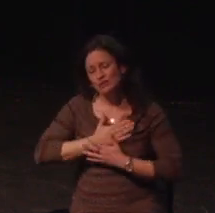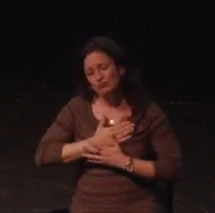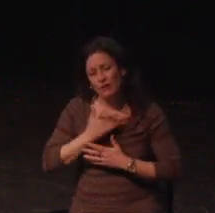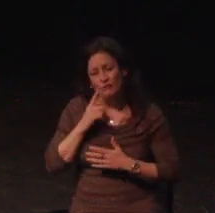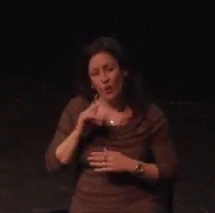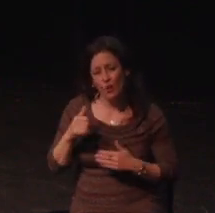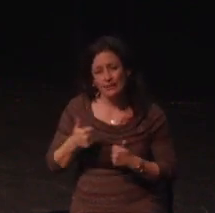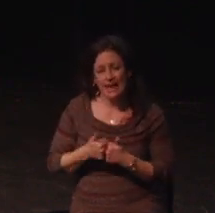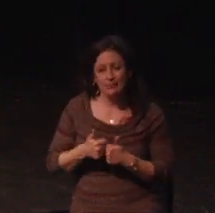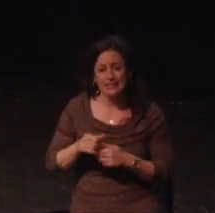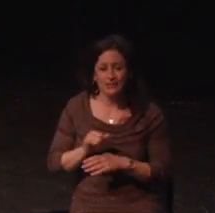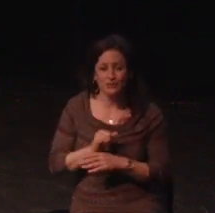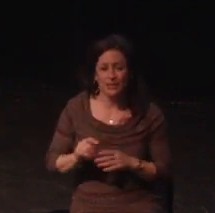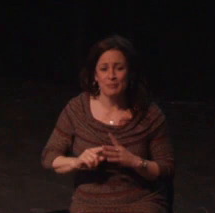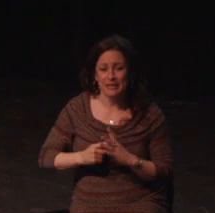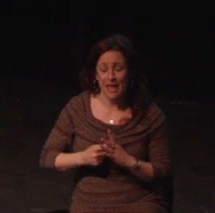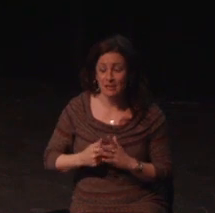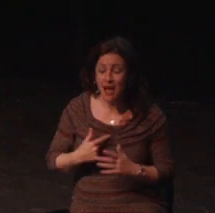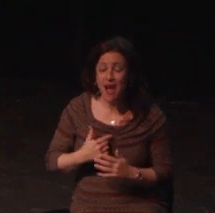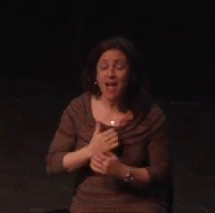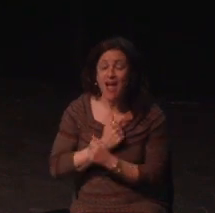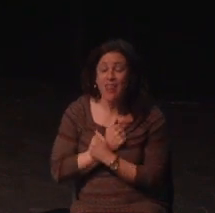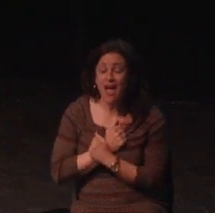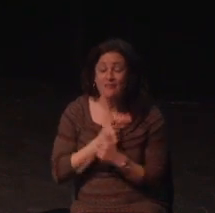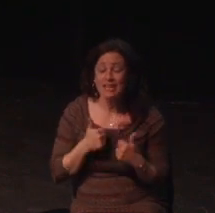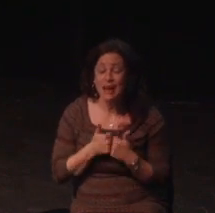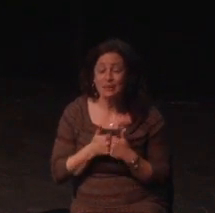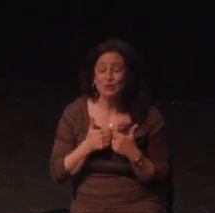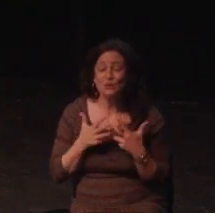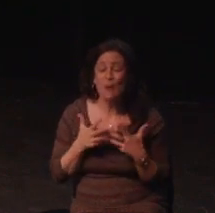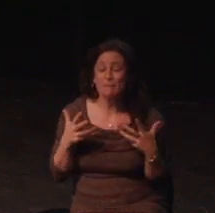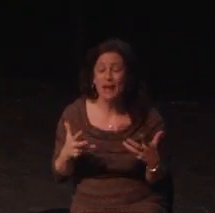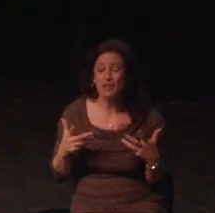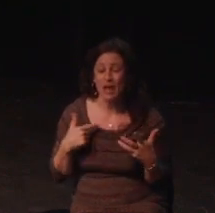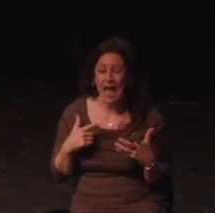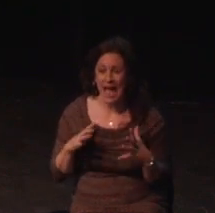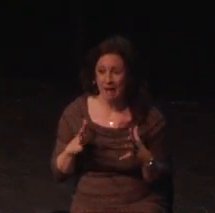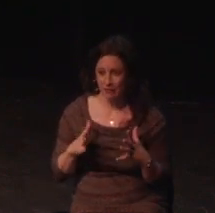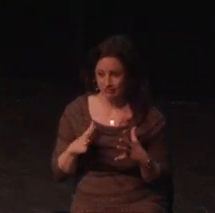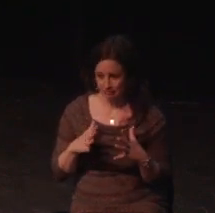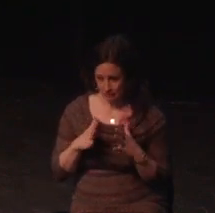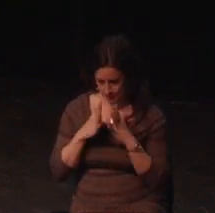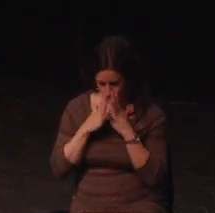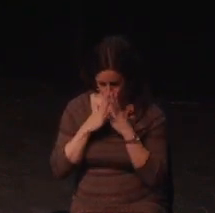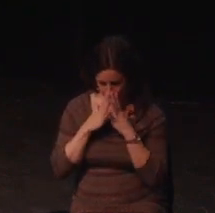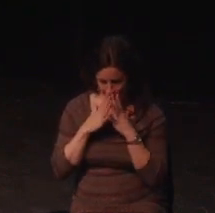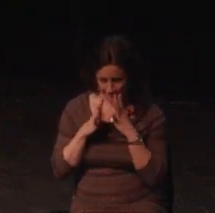I rebel in the challenge of playing games, but it's nothing new to me. Most games I've played have been hop mode for me in